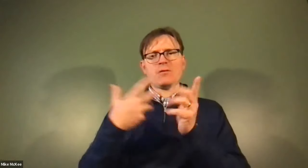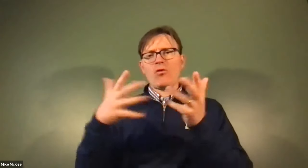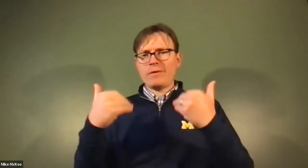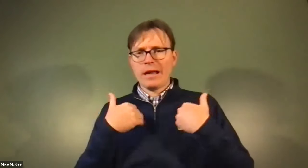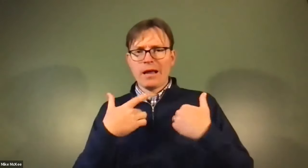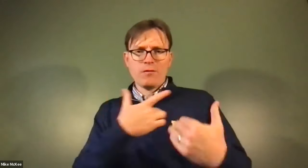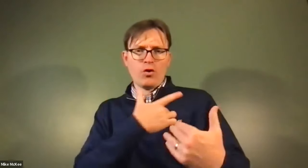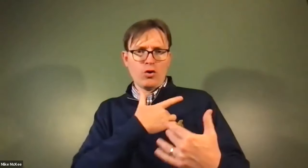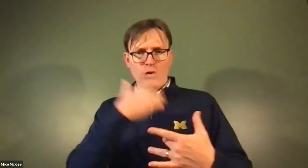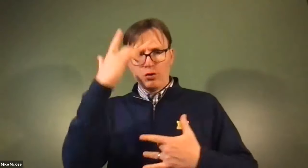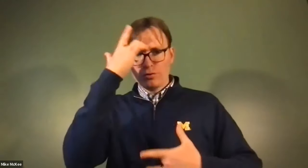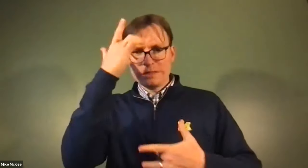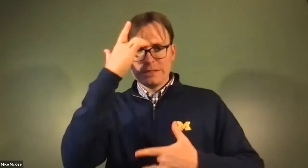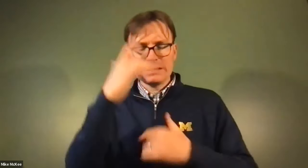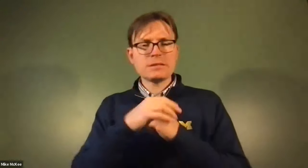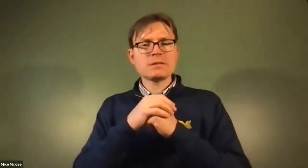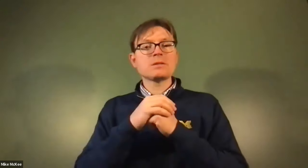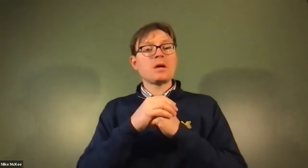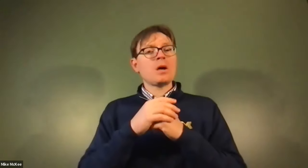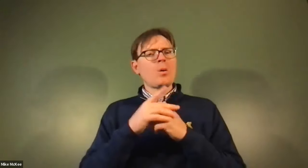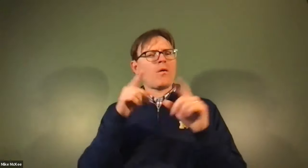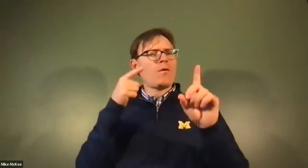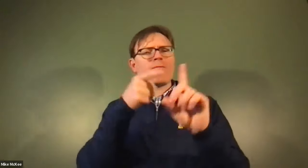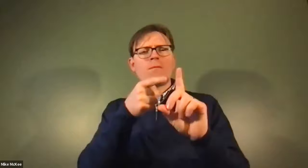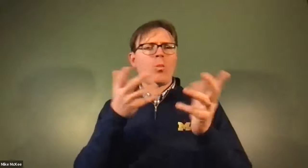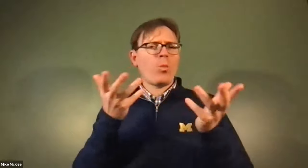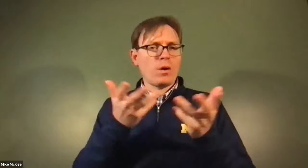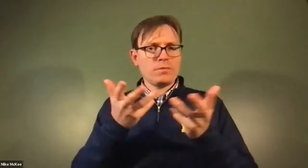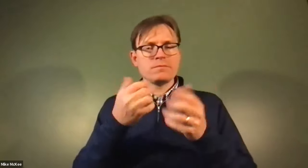James Cech: So I want to talk about the patients who come and see me in my clinic who have heart disease.